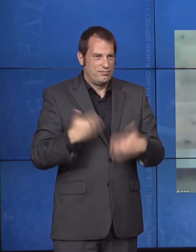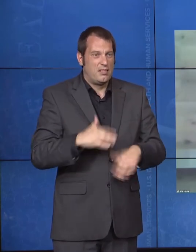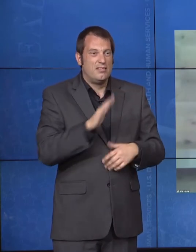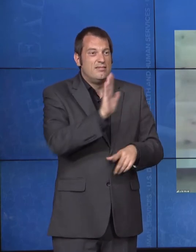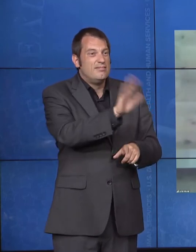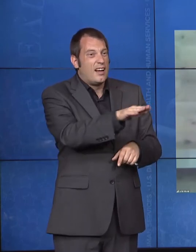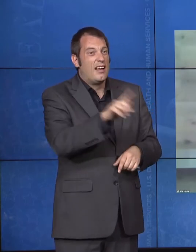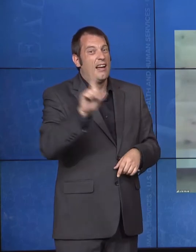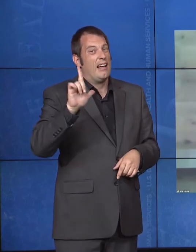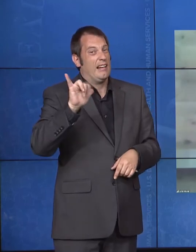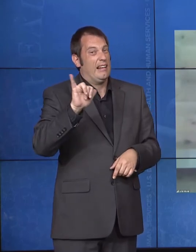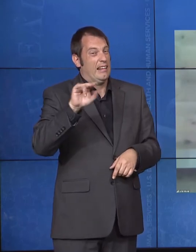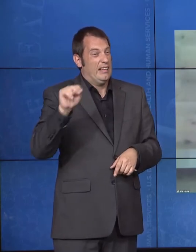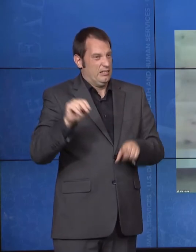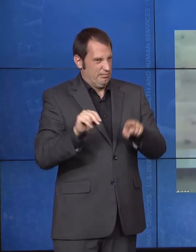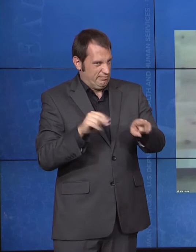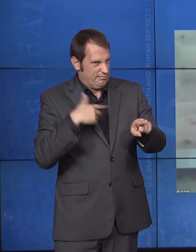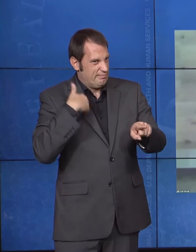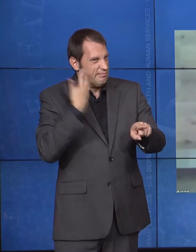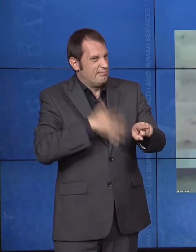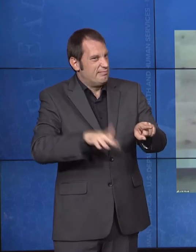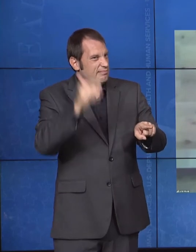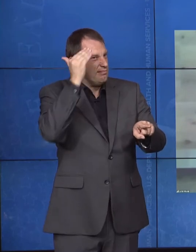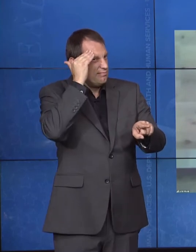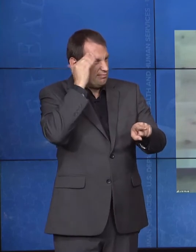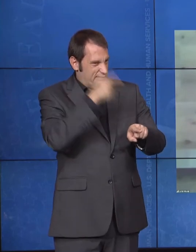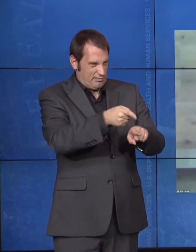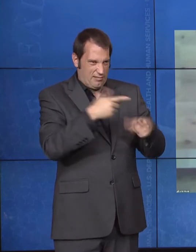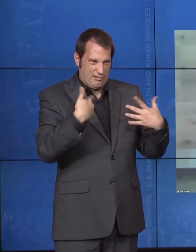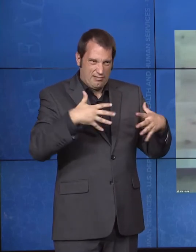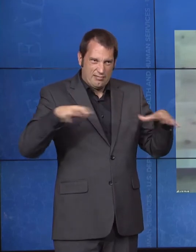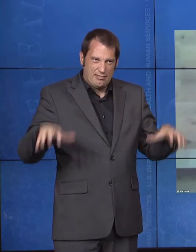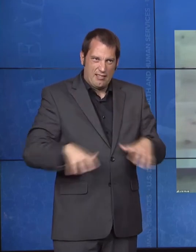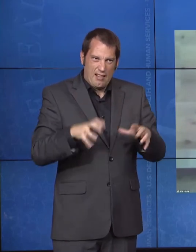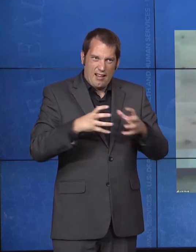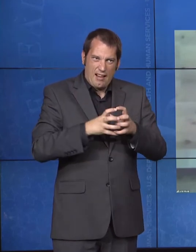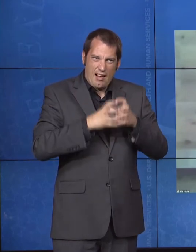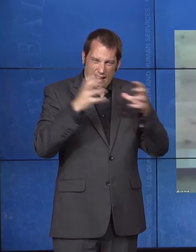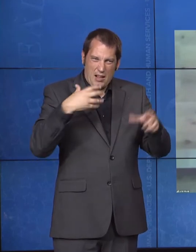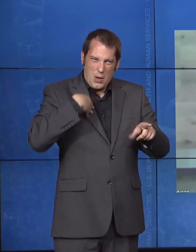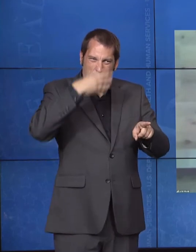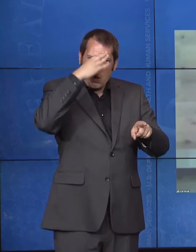a new way. You recently launched a new Foster Care Initiative. And I know that one in three